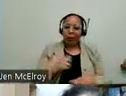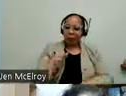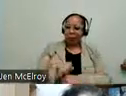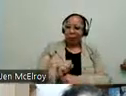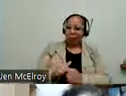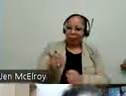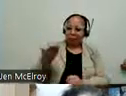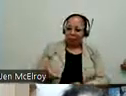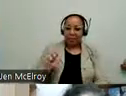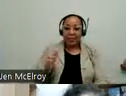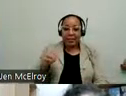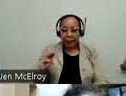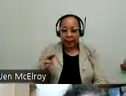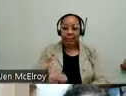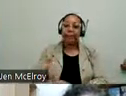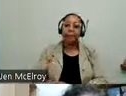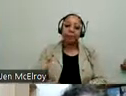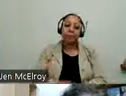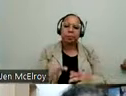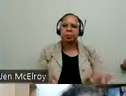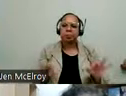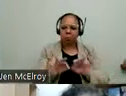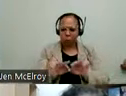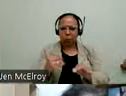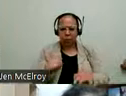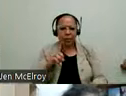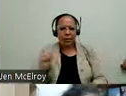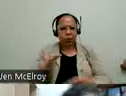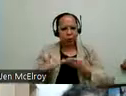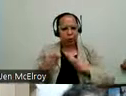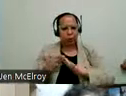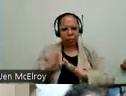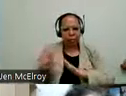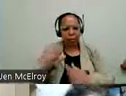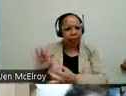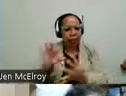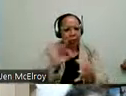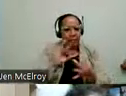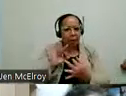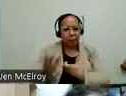And we also wanted to make sure that we get disability community feedback as part of that. Many of you have joined some of those sessions. So we really